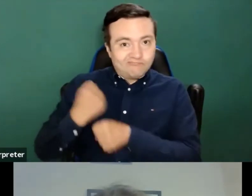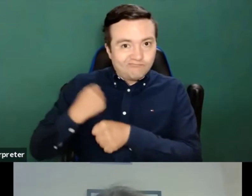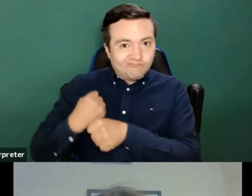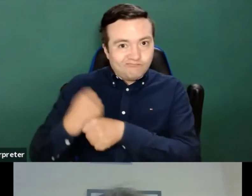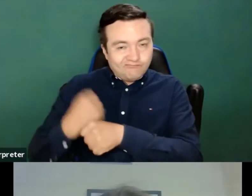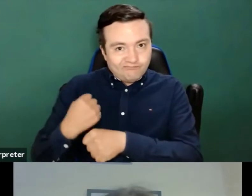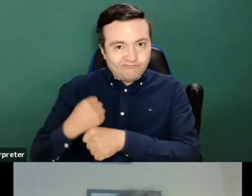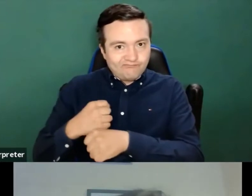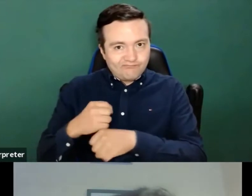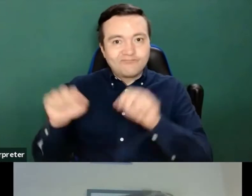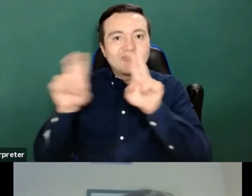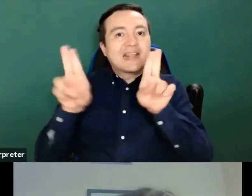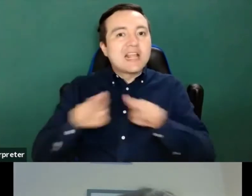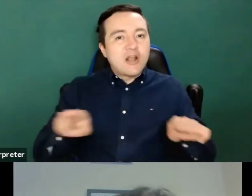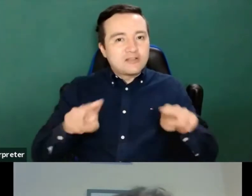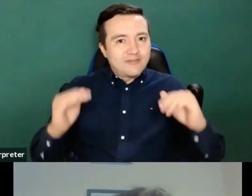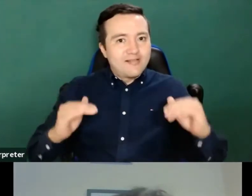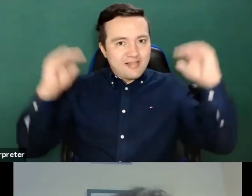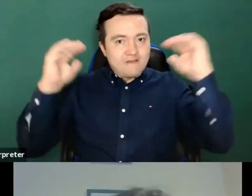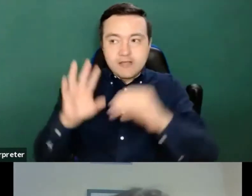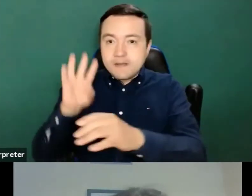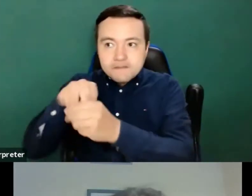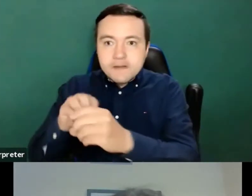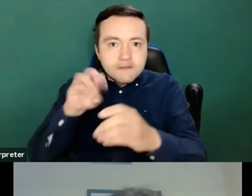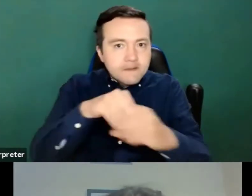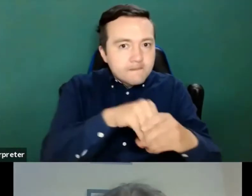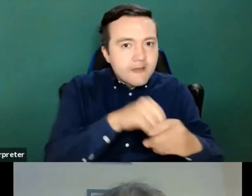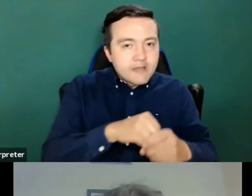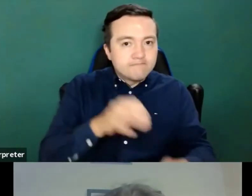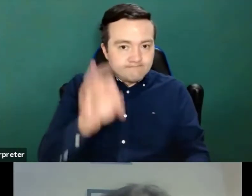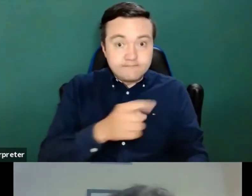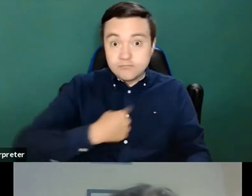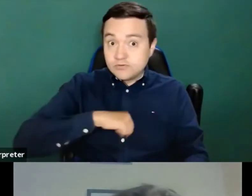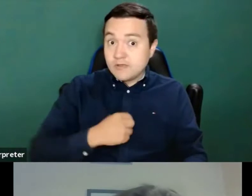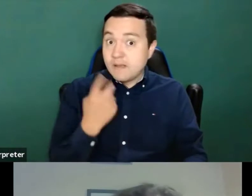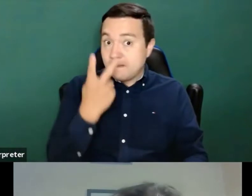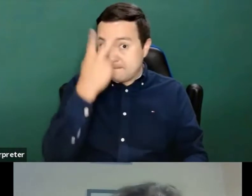And I have always bird in mind that for us blind and partially sighted people in Iraq.